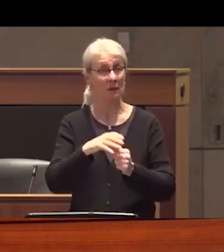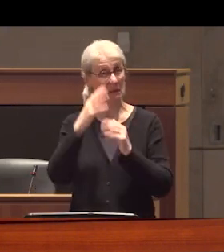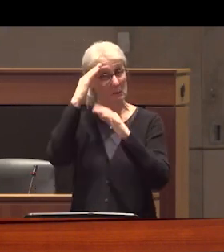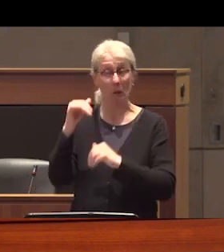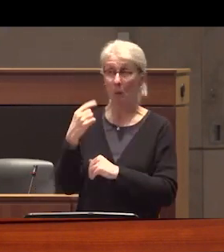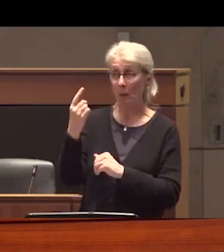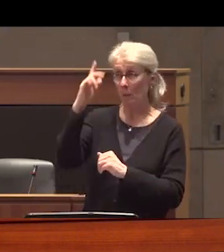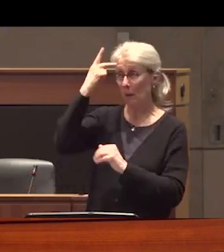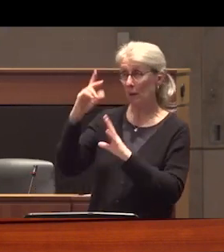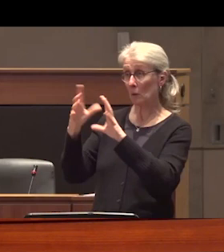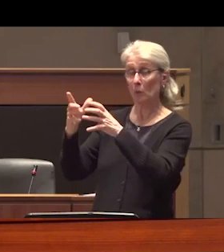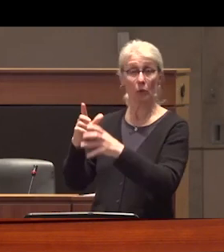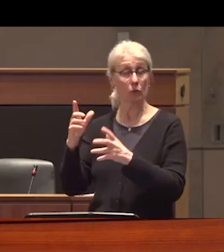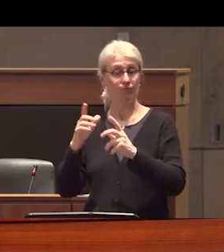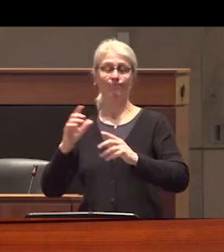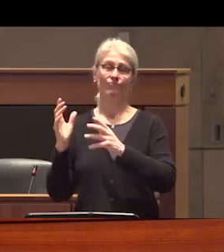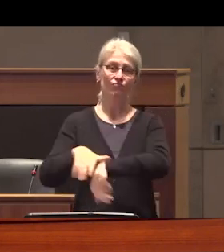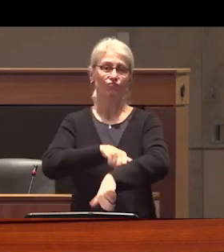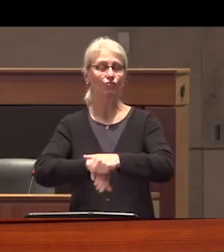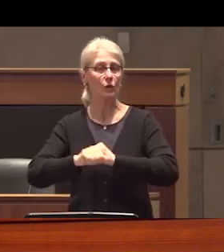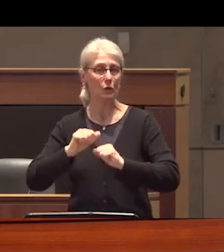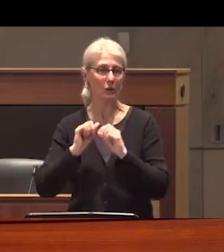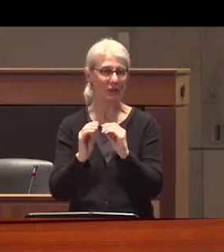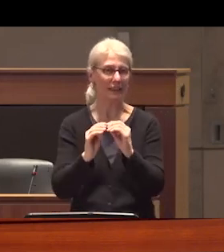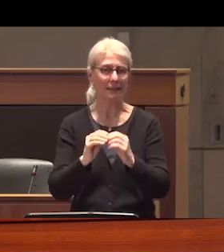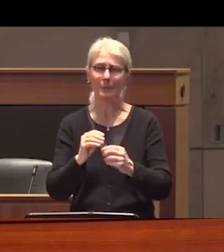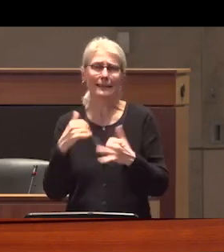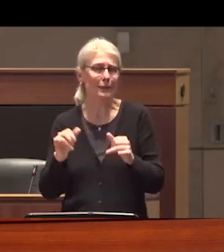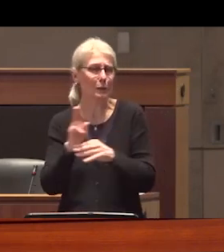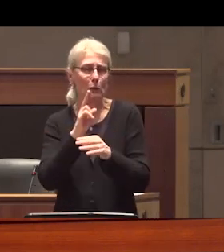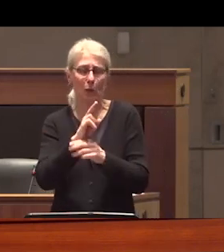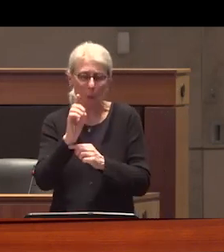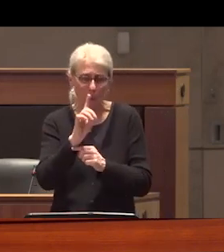to fix it despite all of them cynically using overdose fatalities and drug users suffering